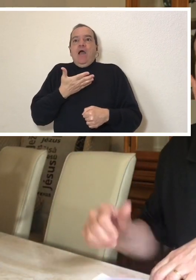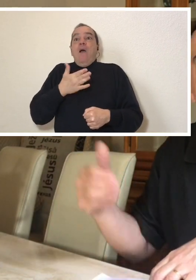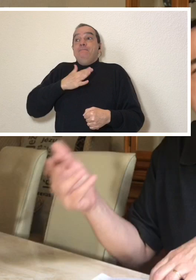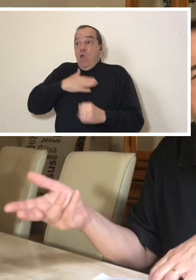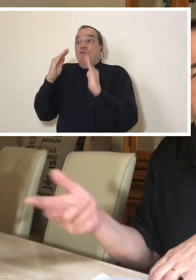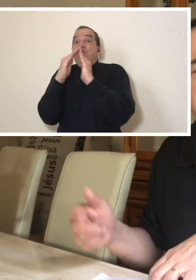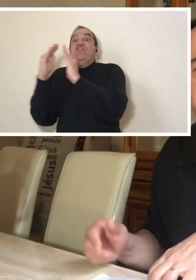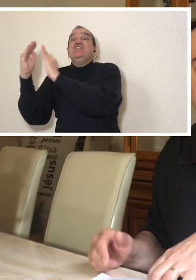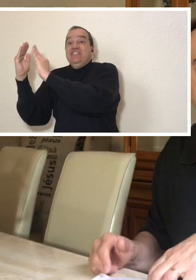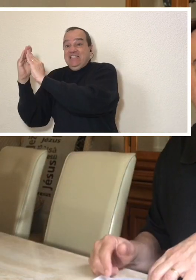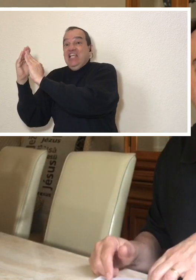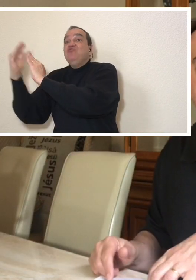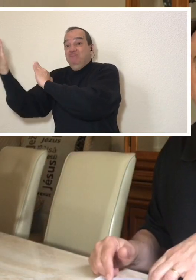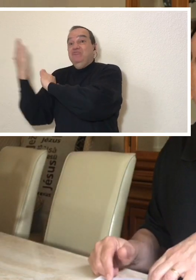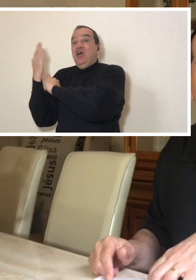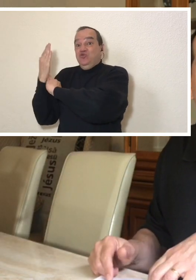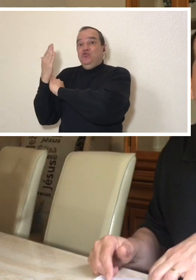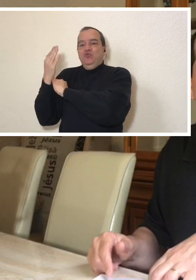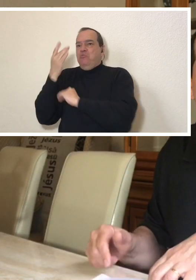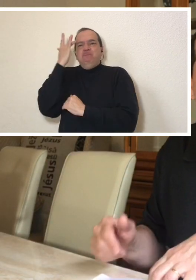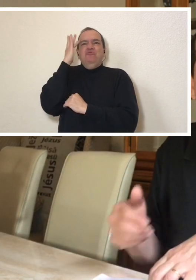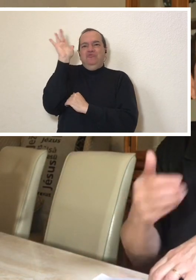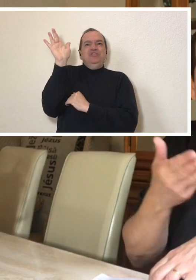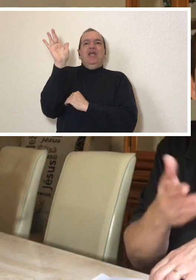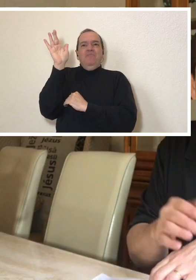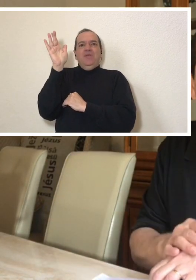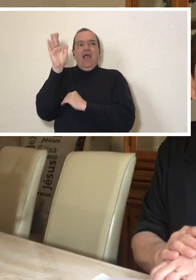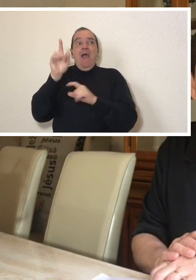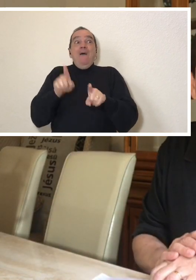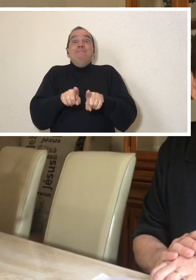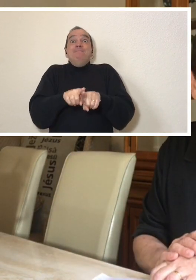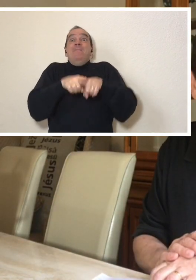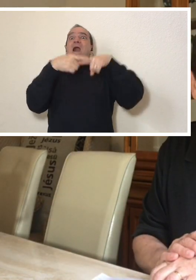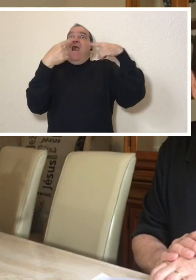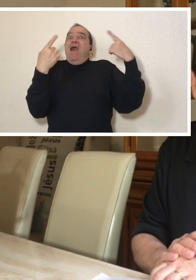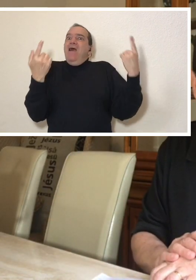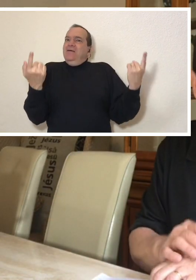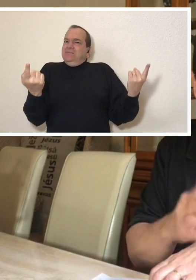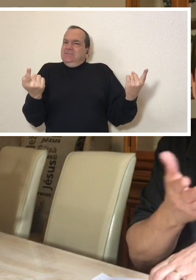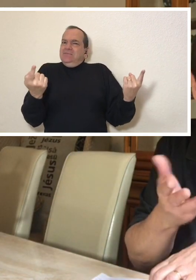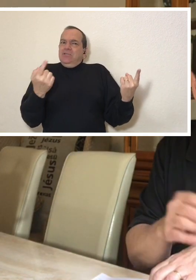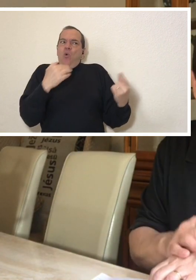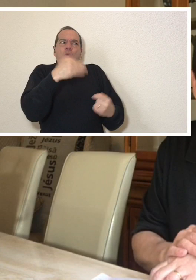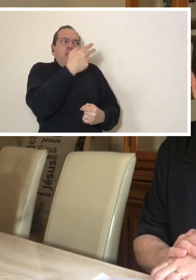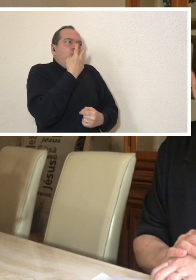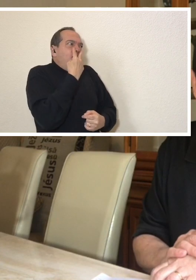Later I realized that it was my 70 year old front neighbor